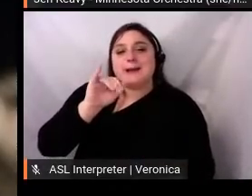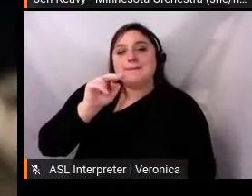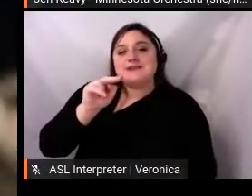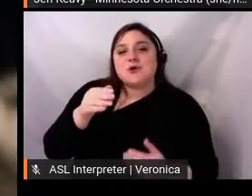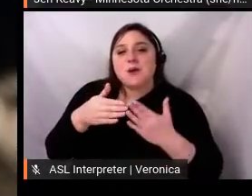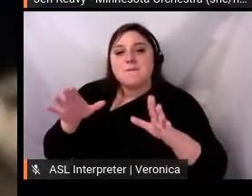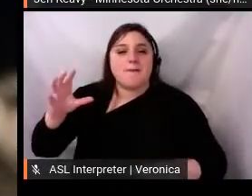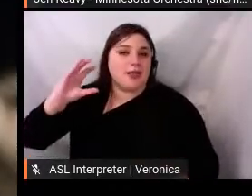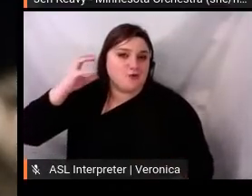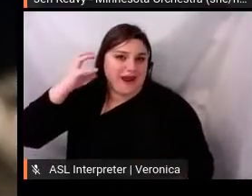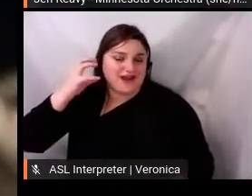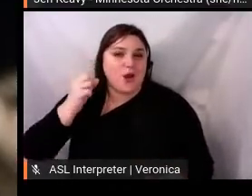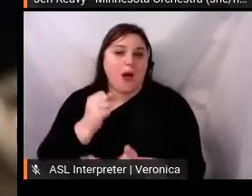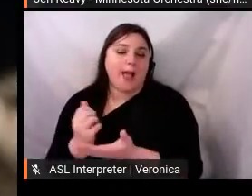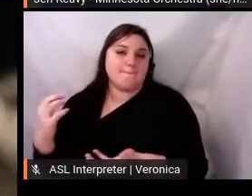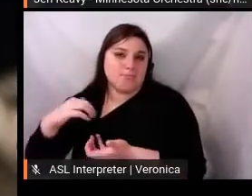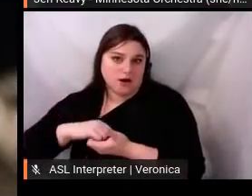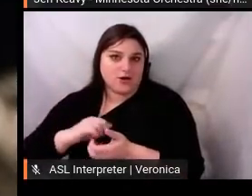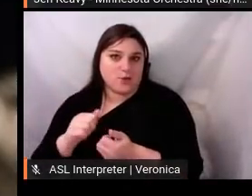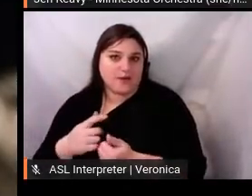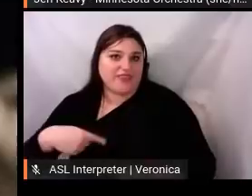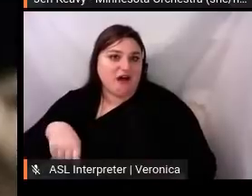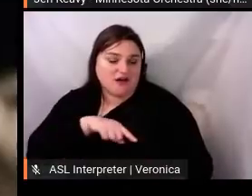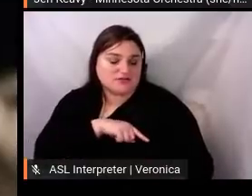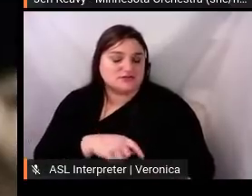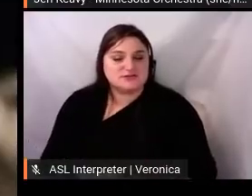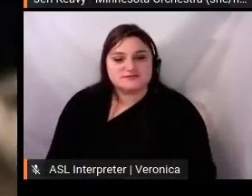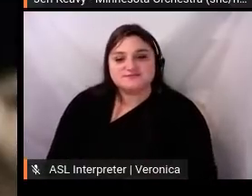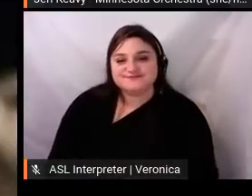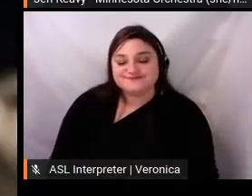To close, I think it's safe to say that none of us imagined the impact